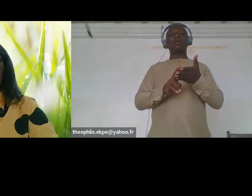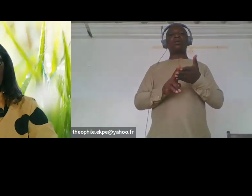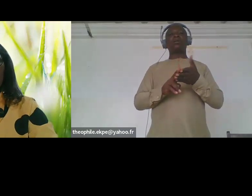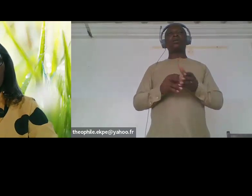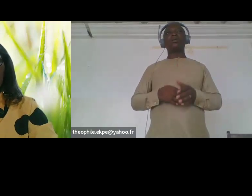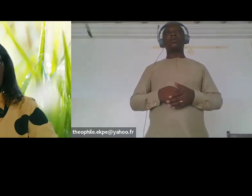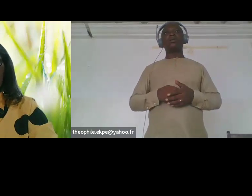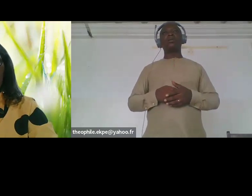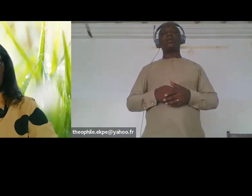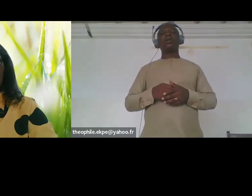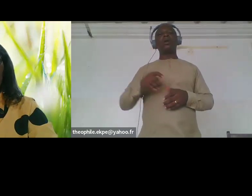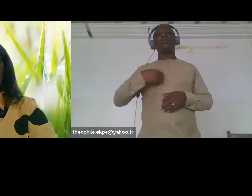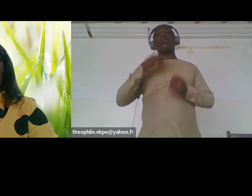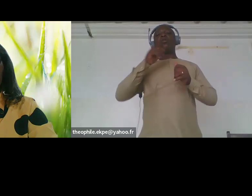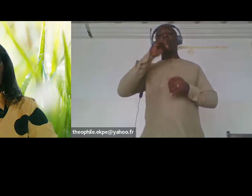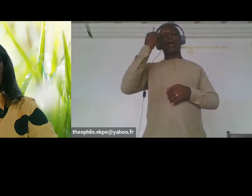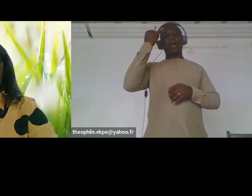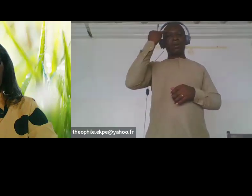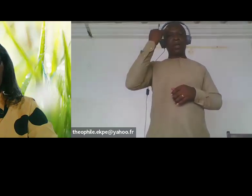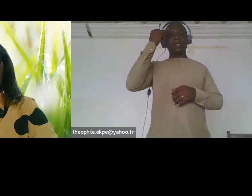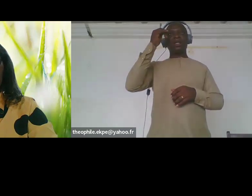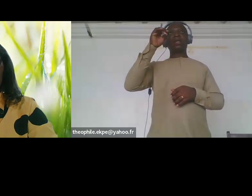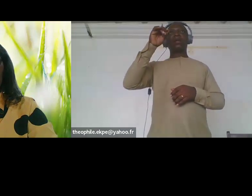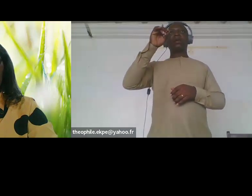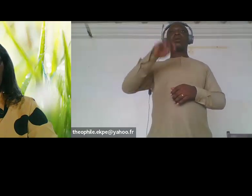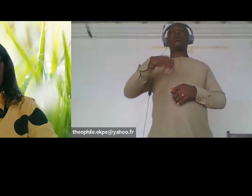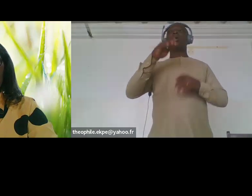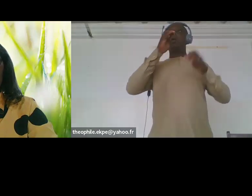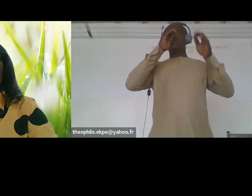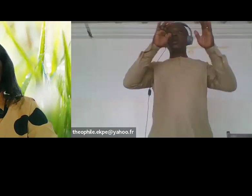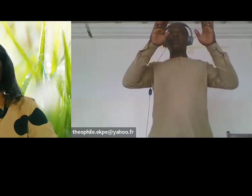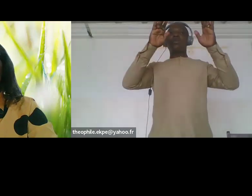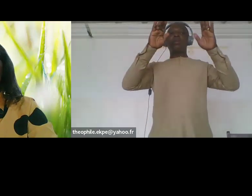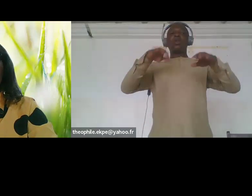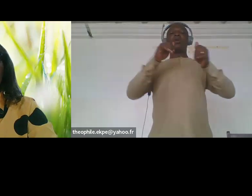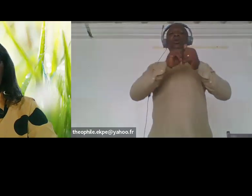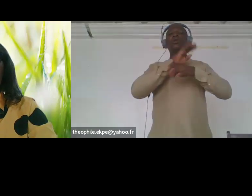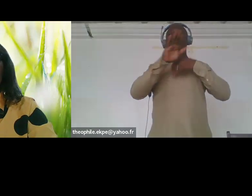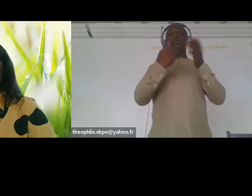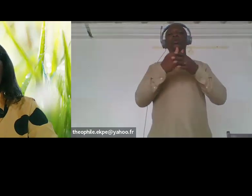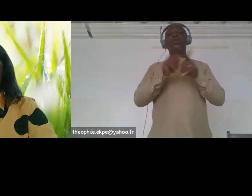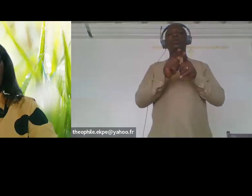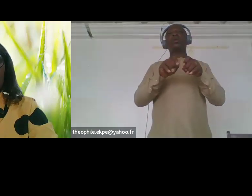those rural areas where women with disabilities are facing long season of